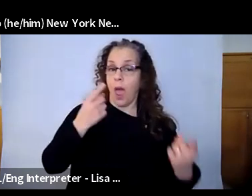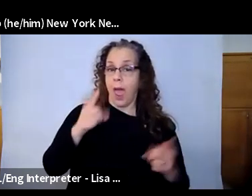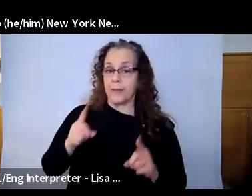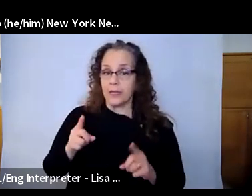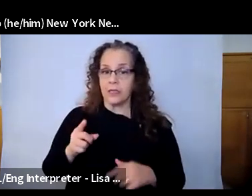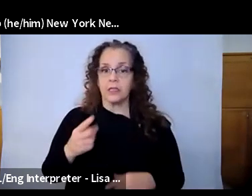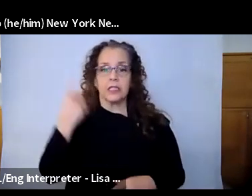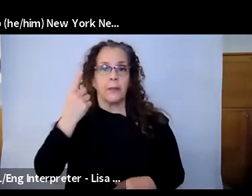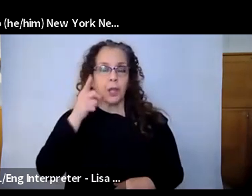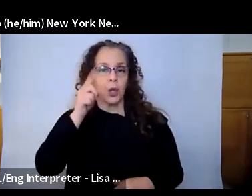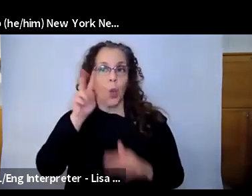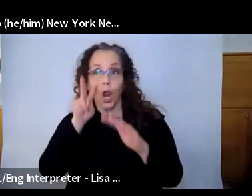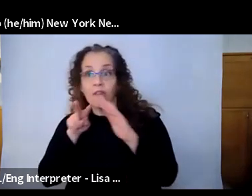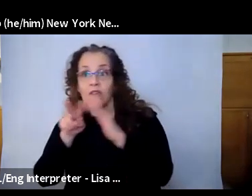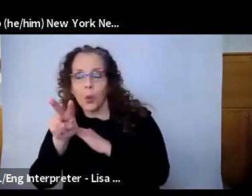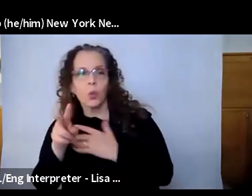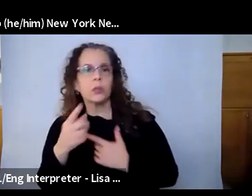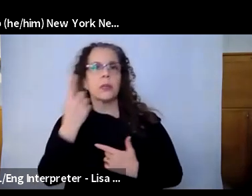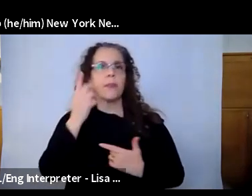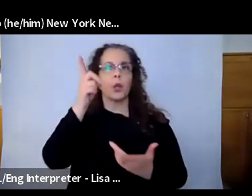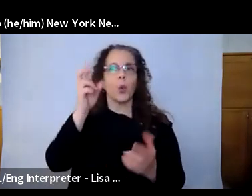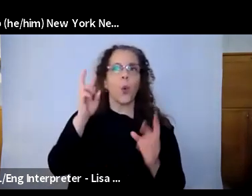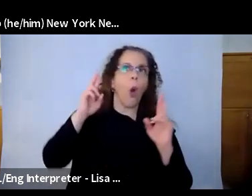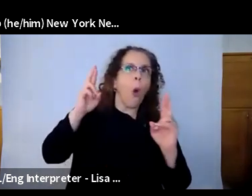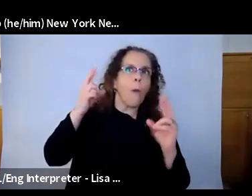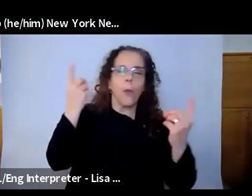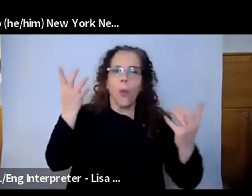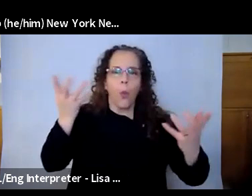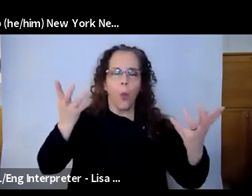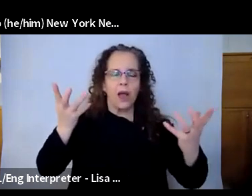something that gives you hope. Let's start with Paul.